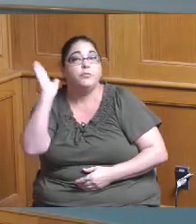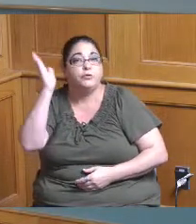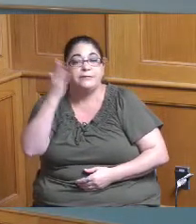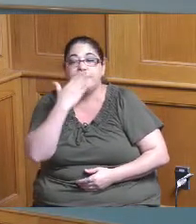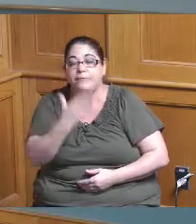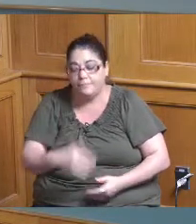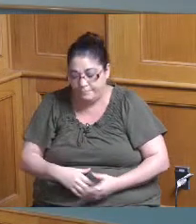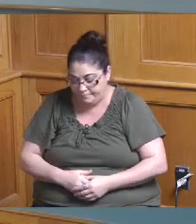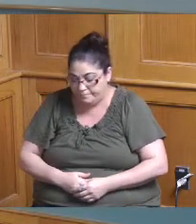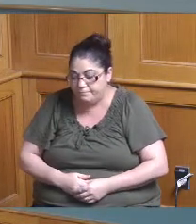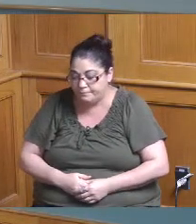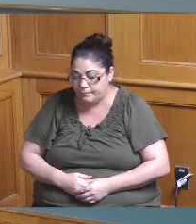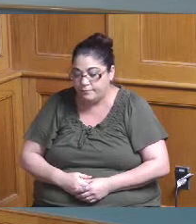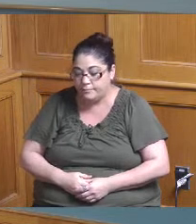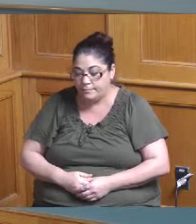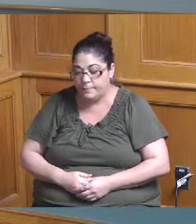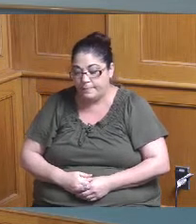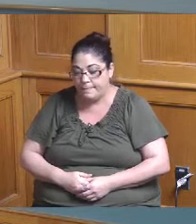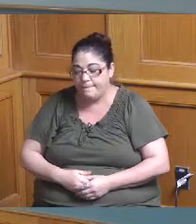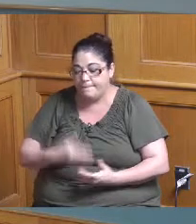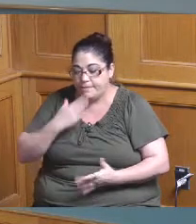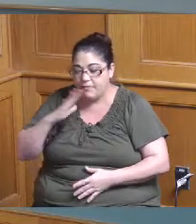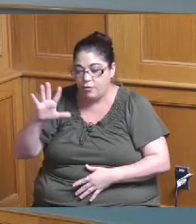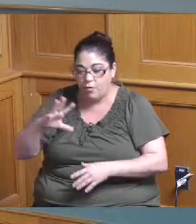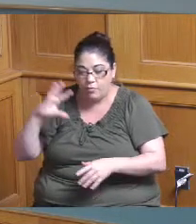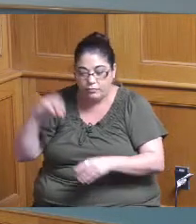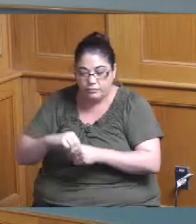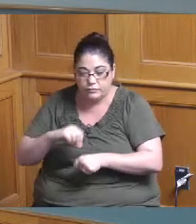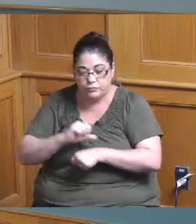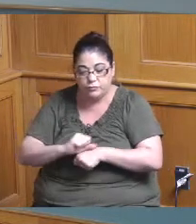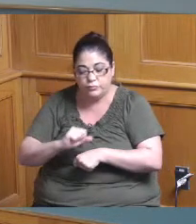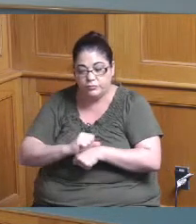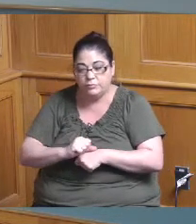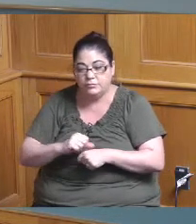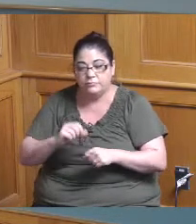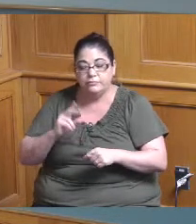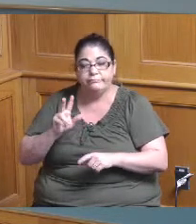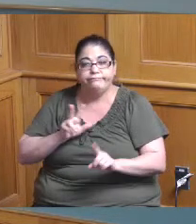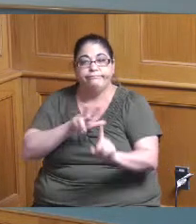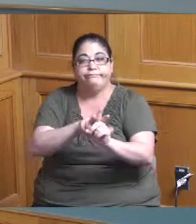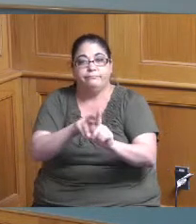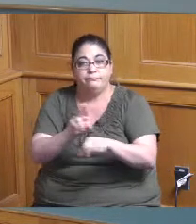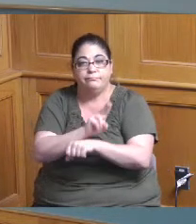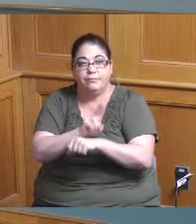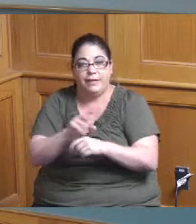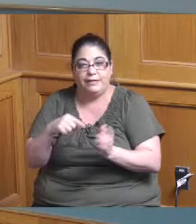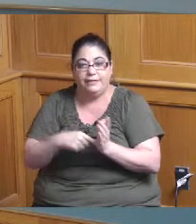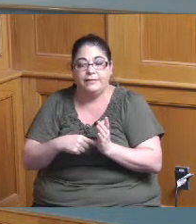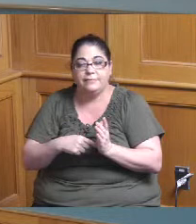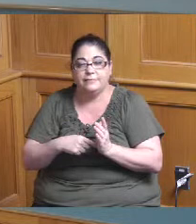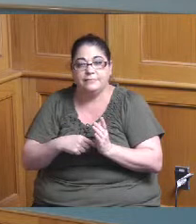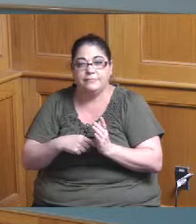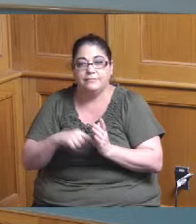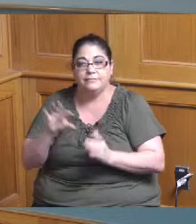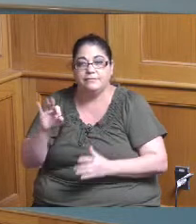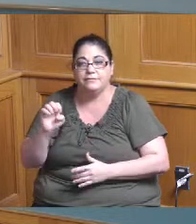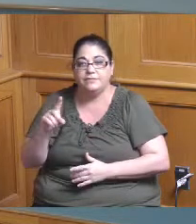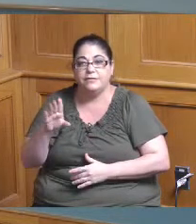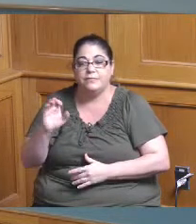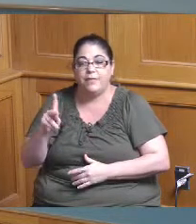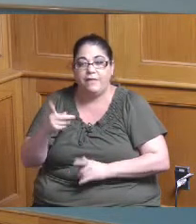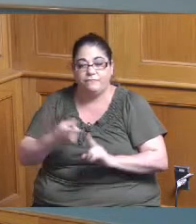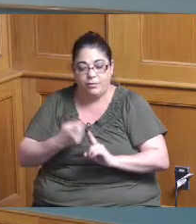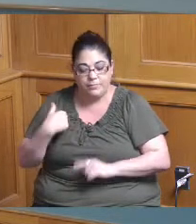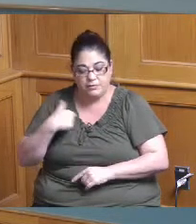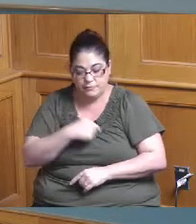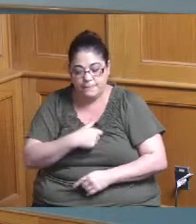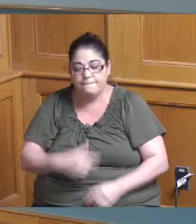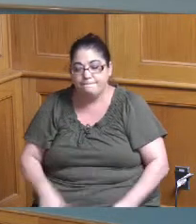thank you for your hard work and implementing the the feedback from the Board just have a couple